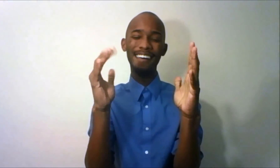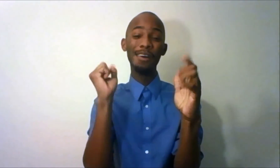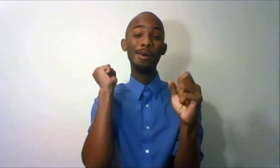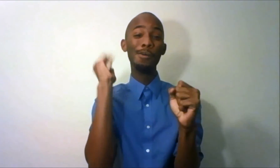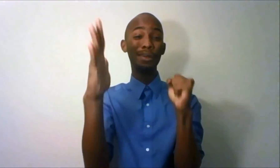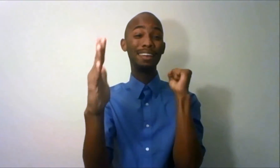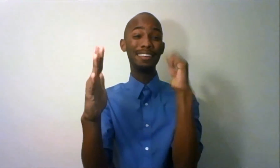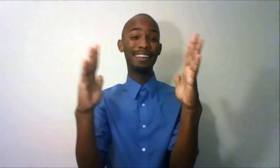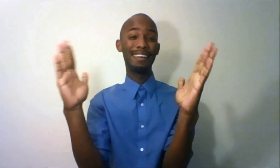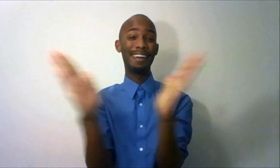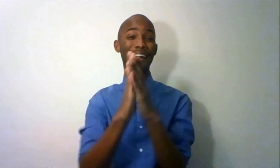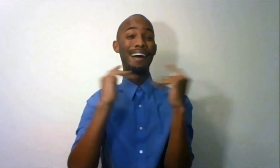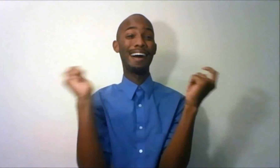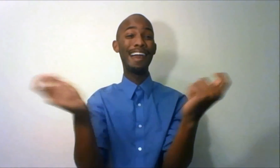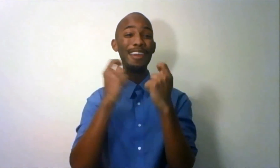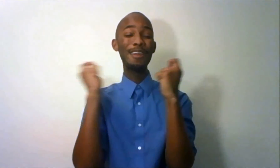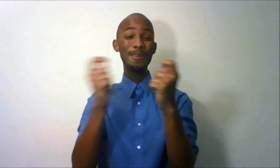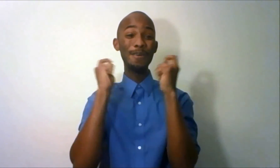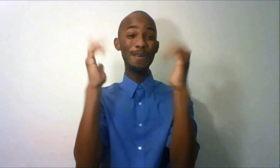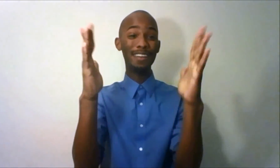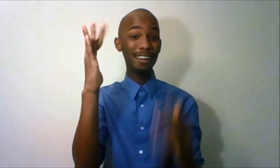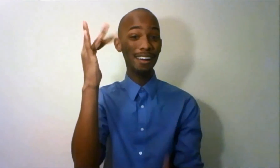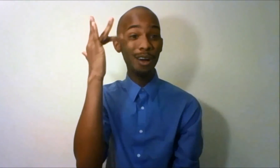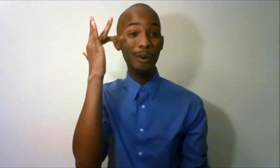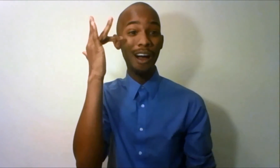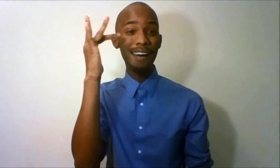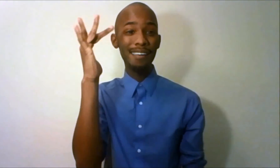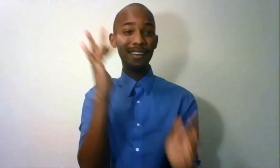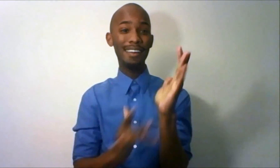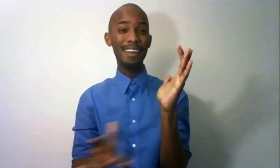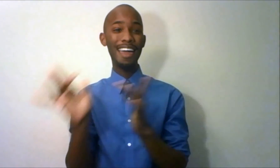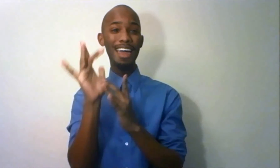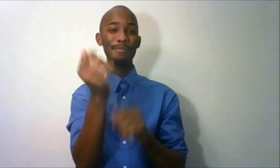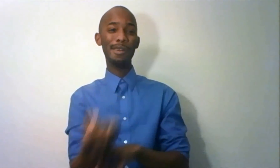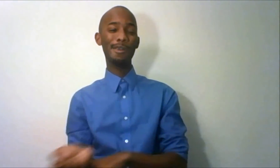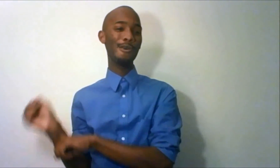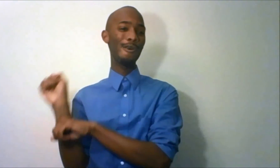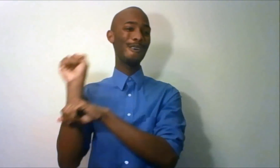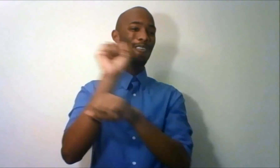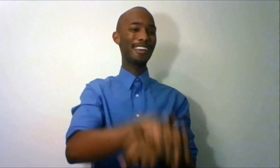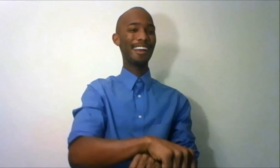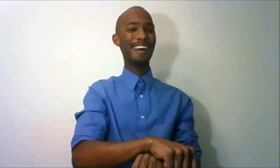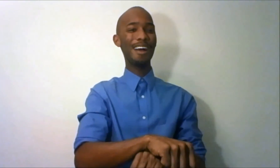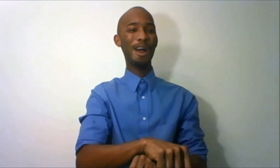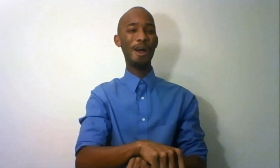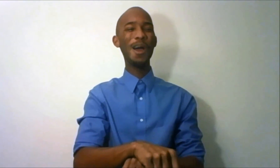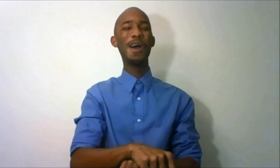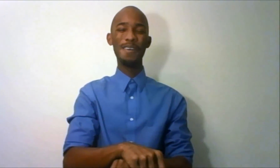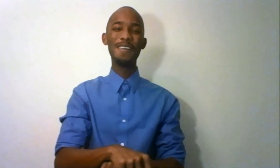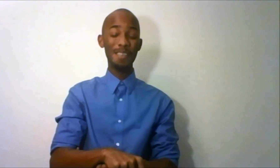We sing hallelujah The Lamb has overcome